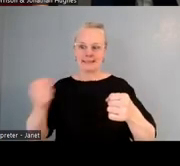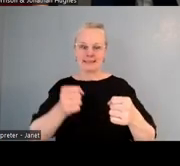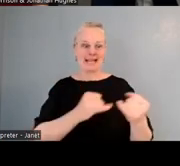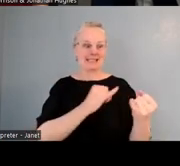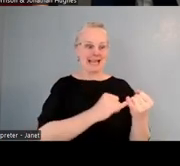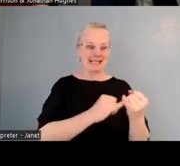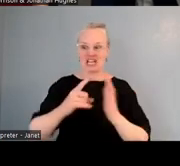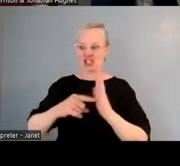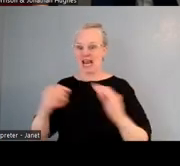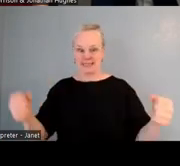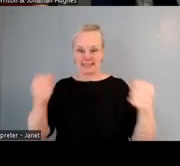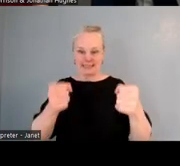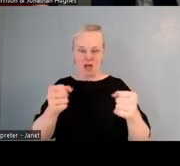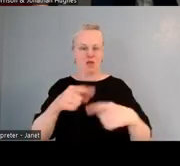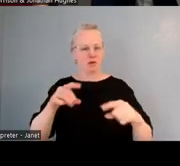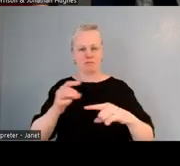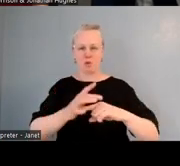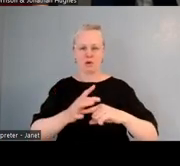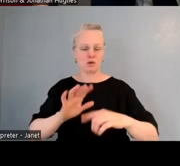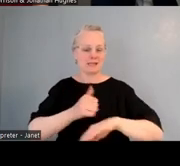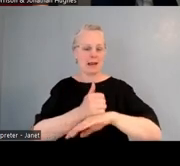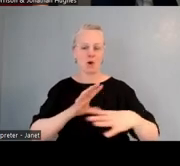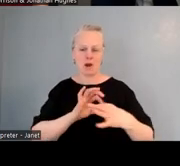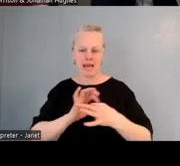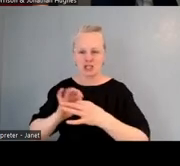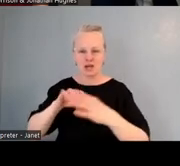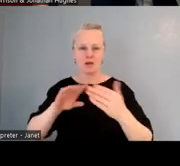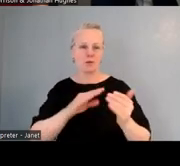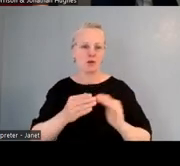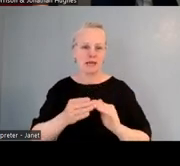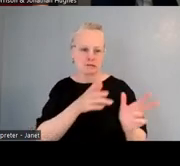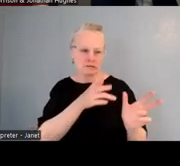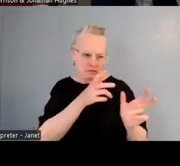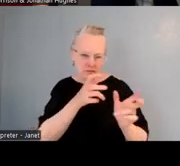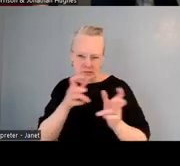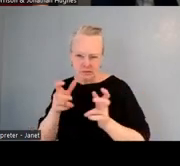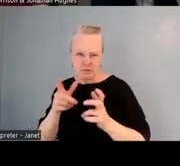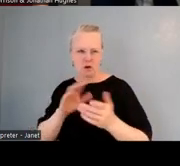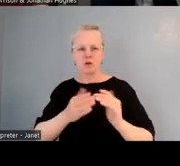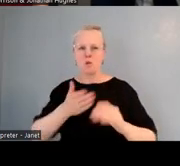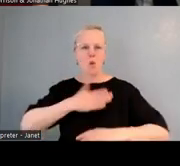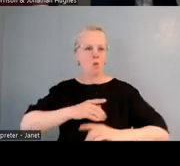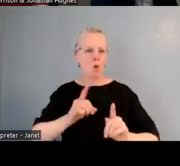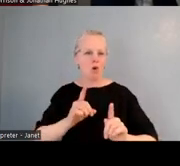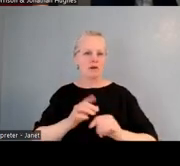those connections in the community, and listening to what people had to say. I suppose we didn't want something traditional,